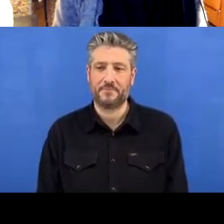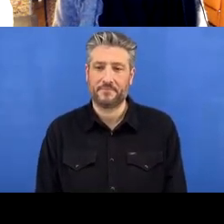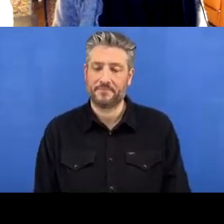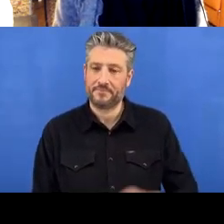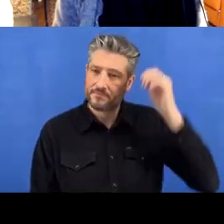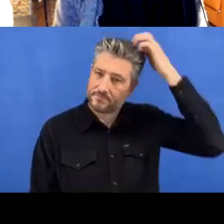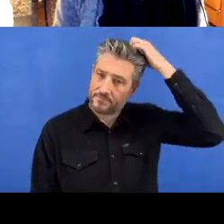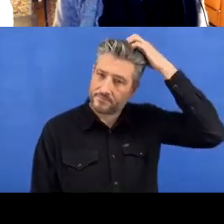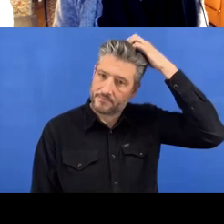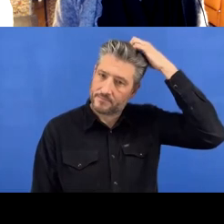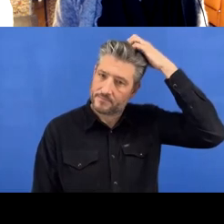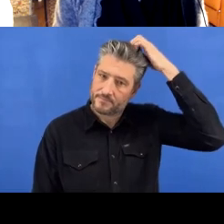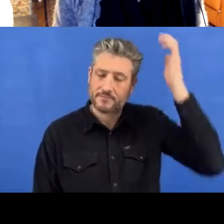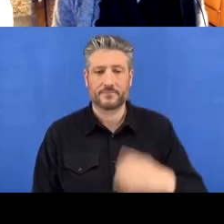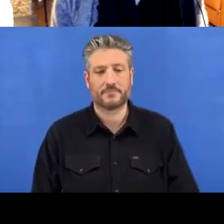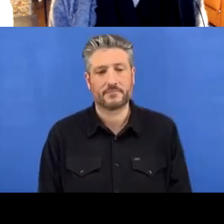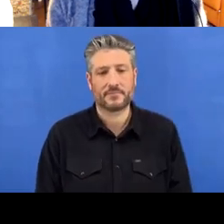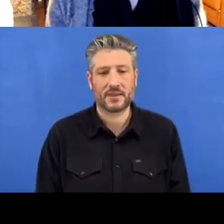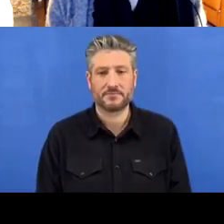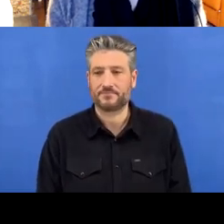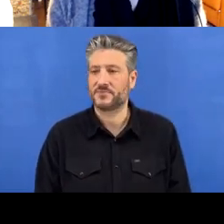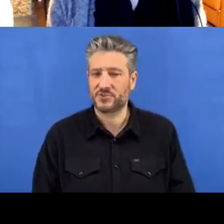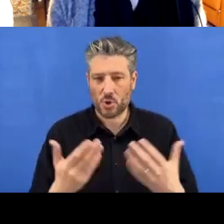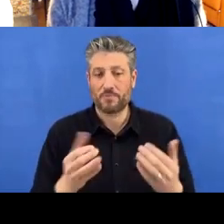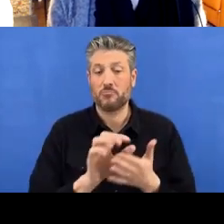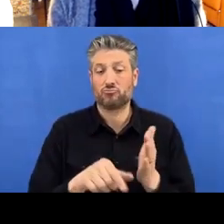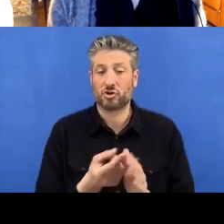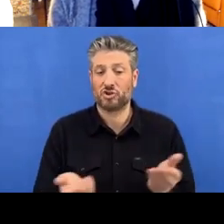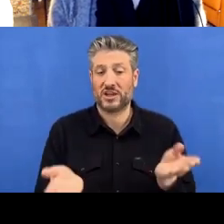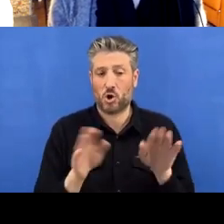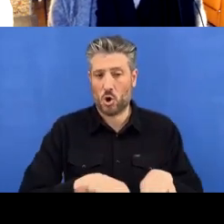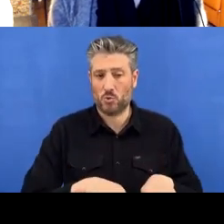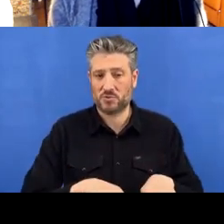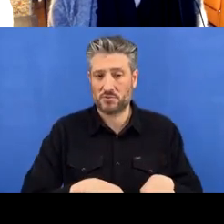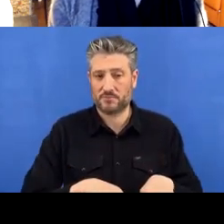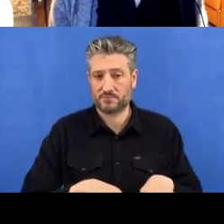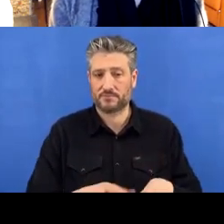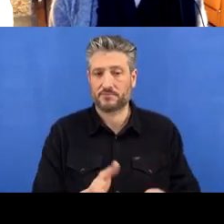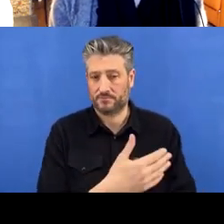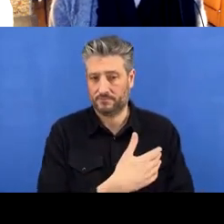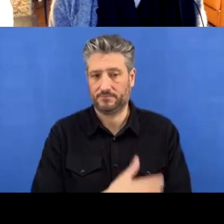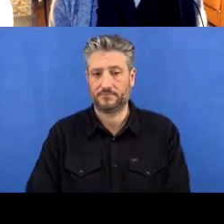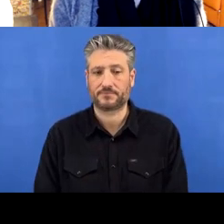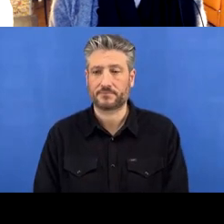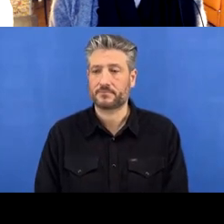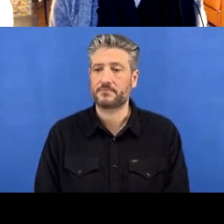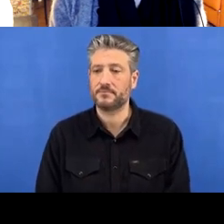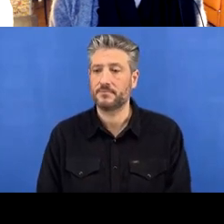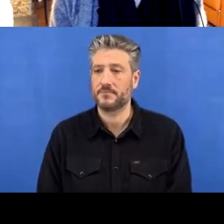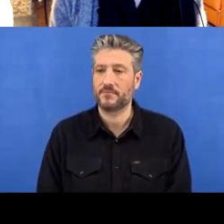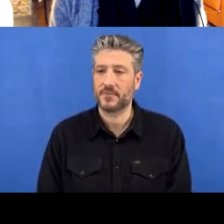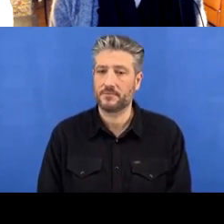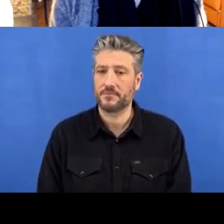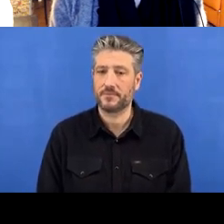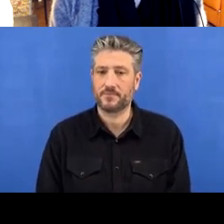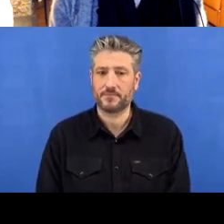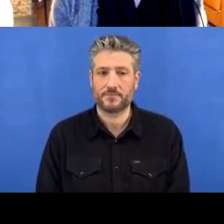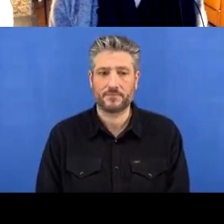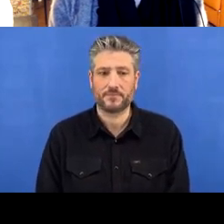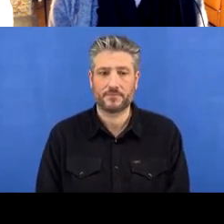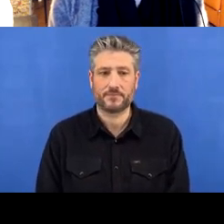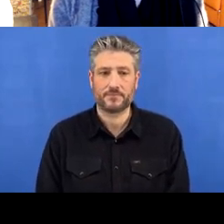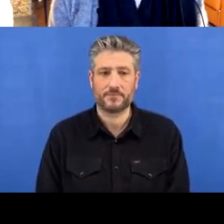I need to close my project again.